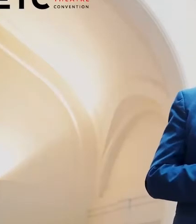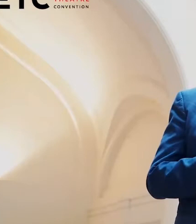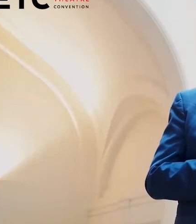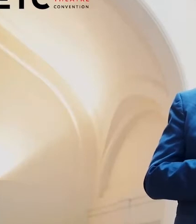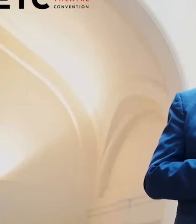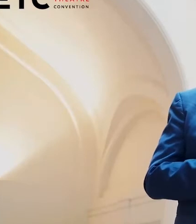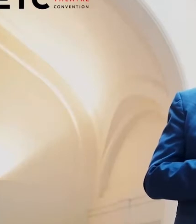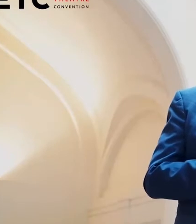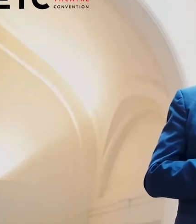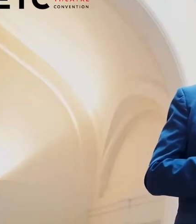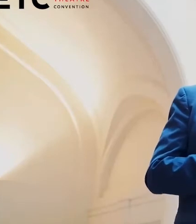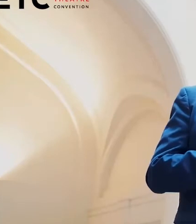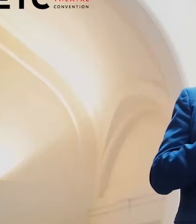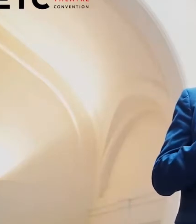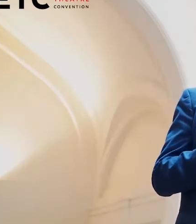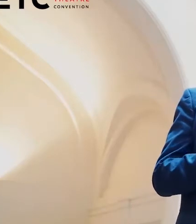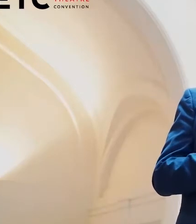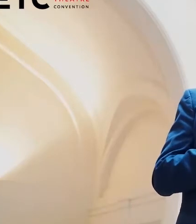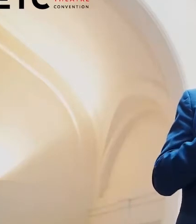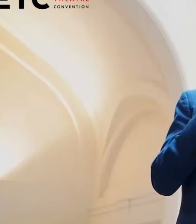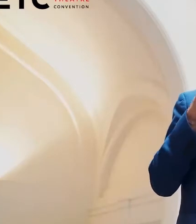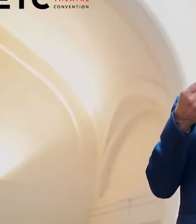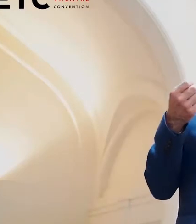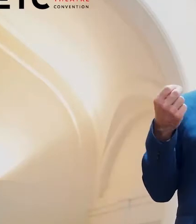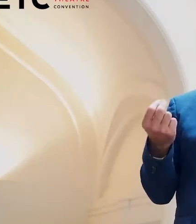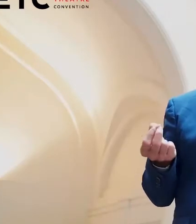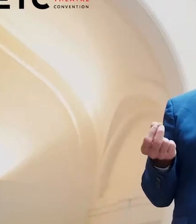The week brings together ETC's result